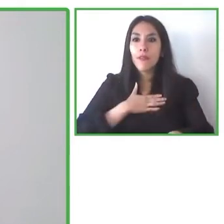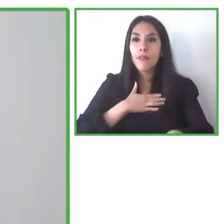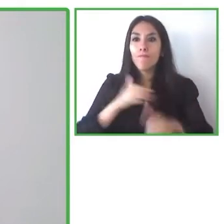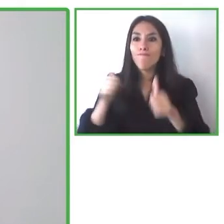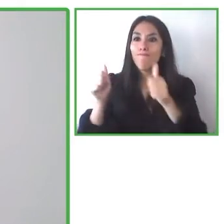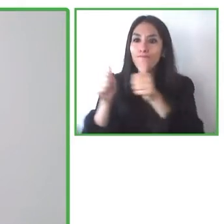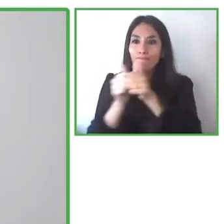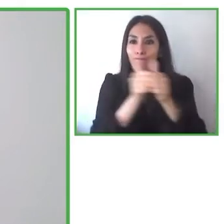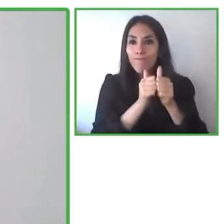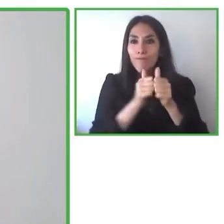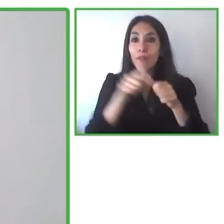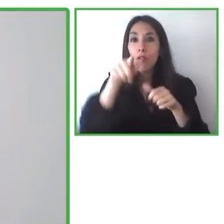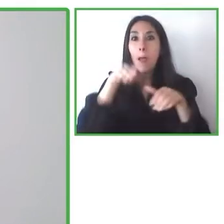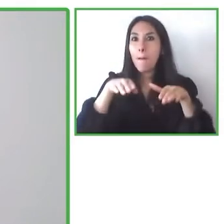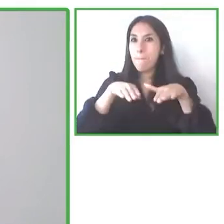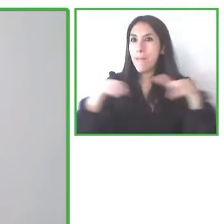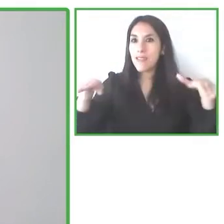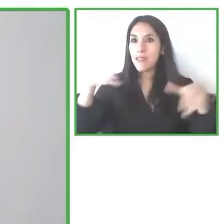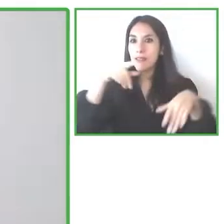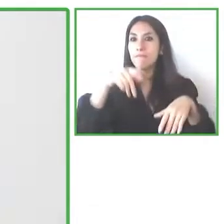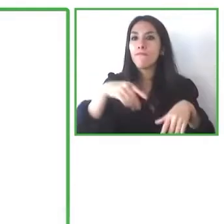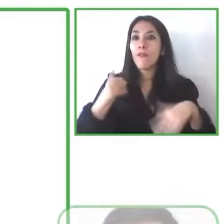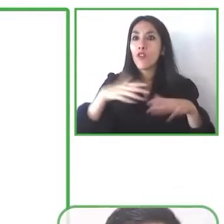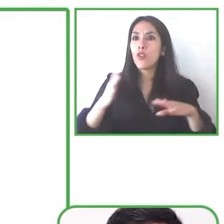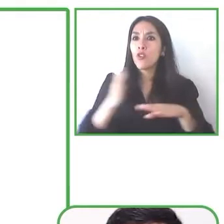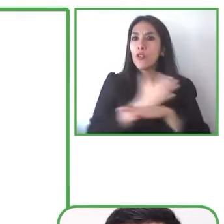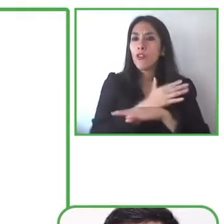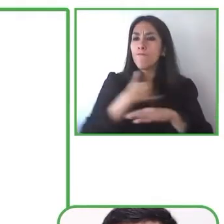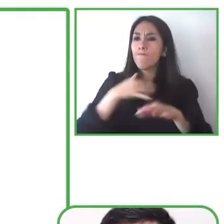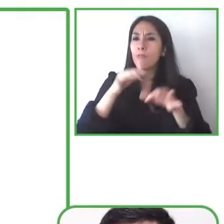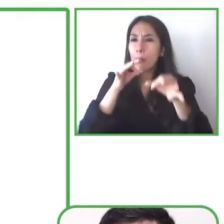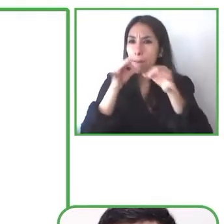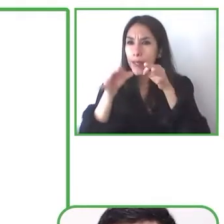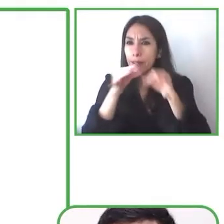and also, with the other speakers. As Ricardo mentioned I’m going to talk about